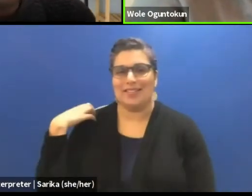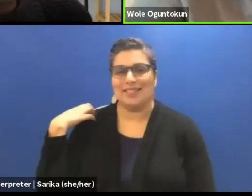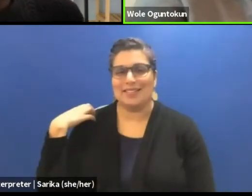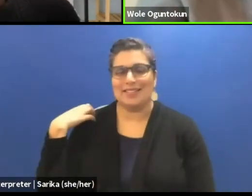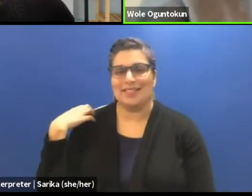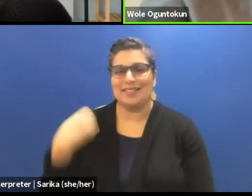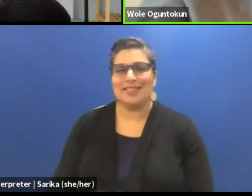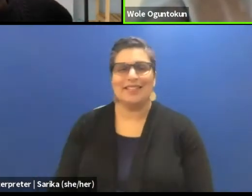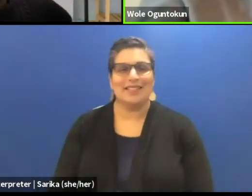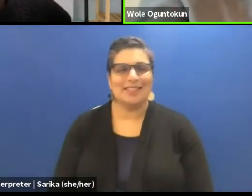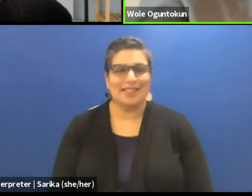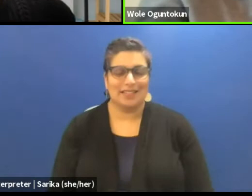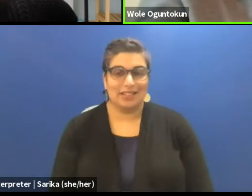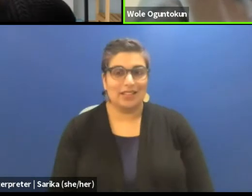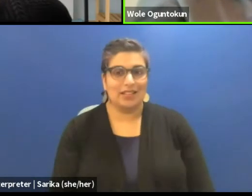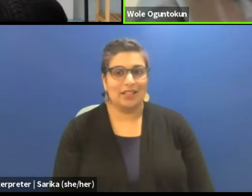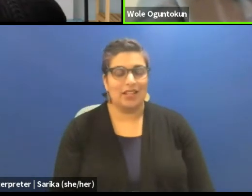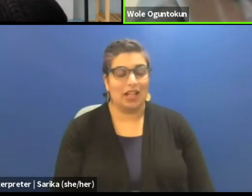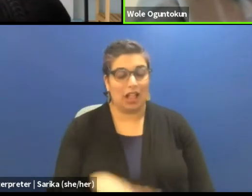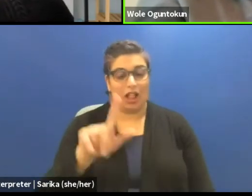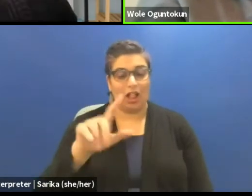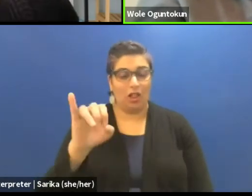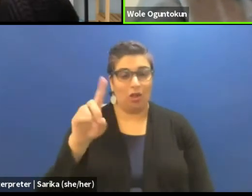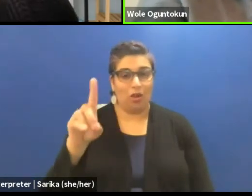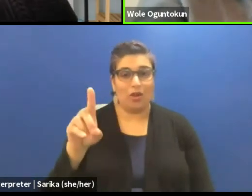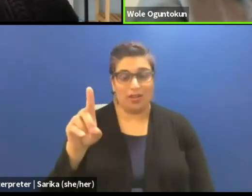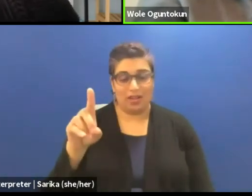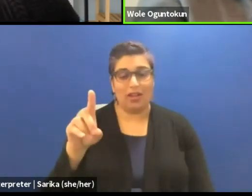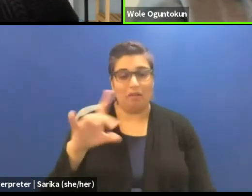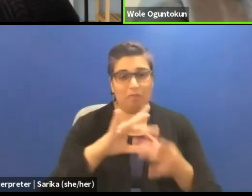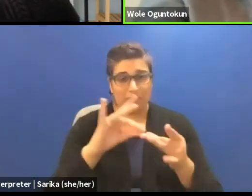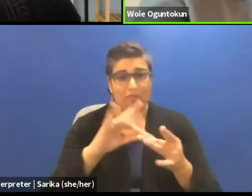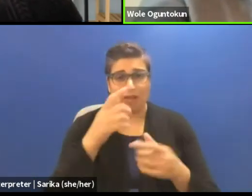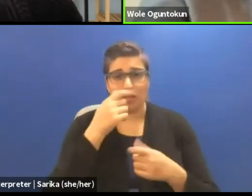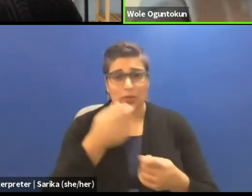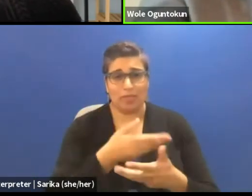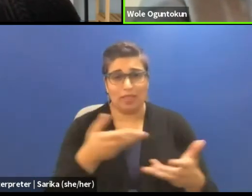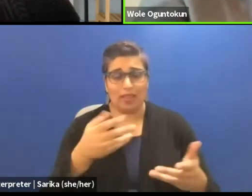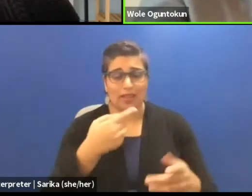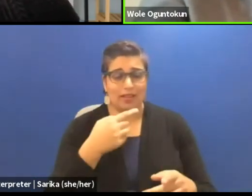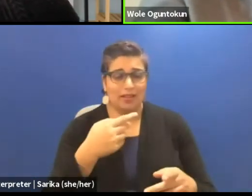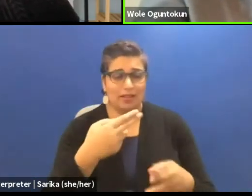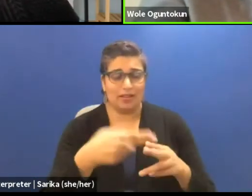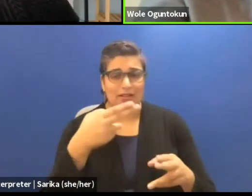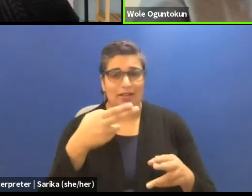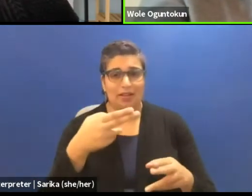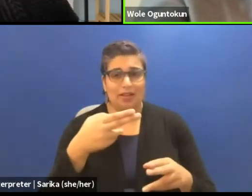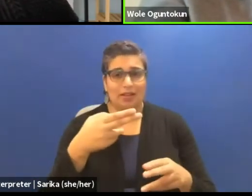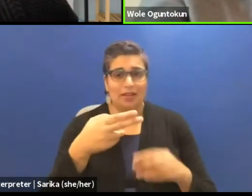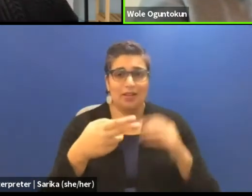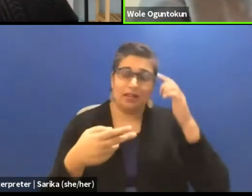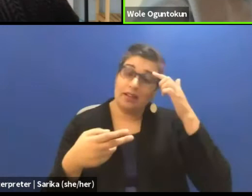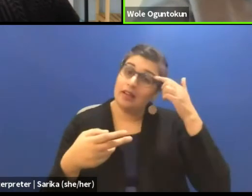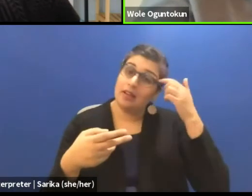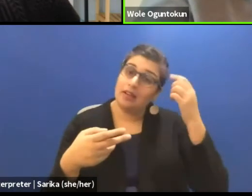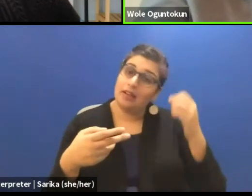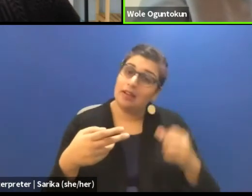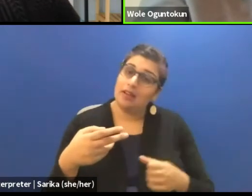So Lloyd said some interesting things there. He said it's about putting our work,